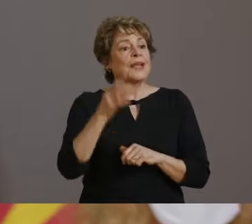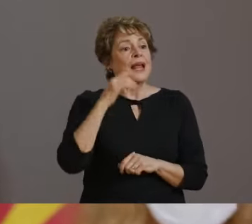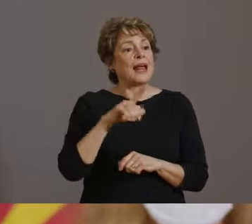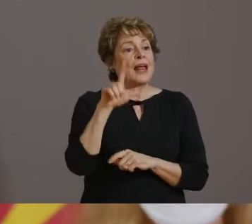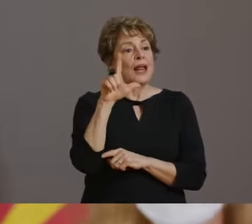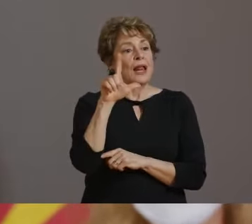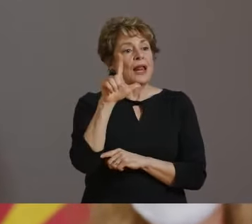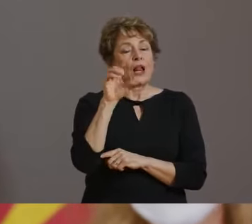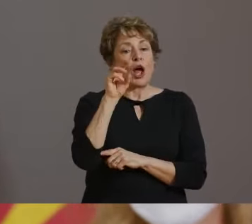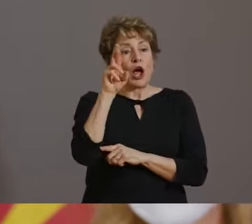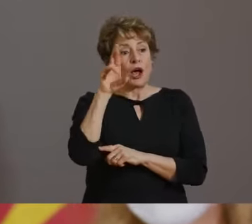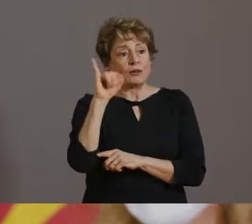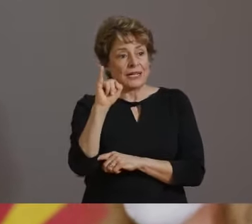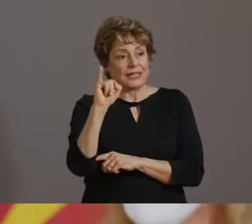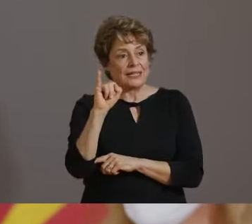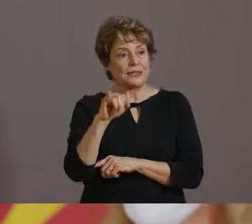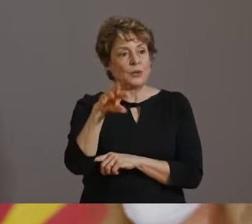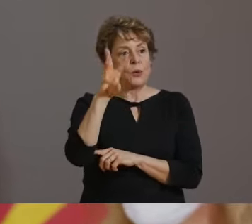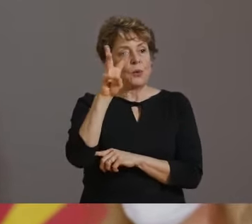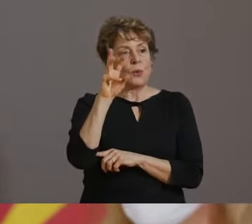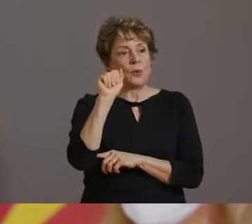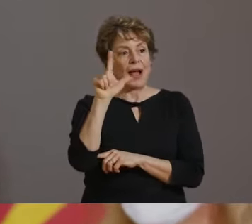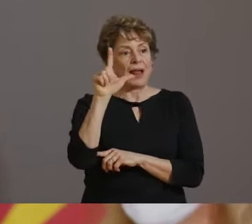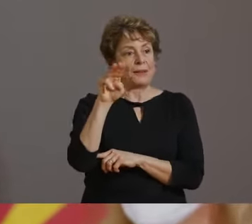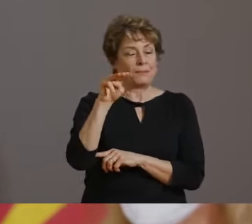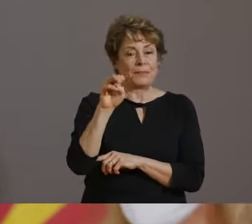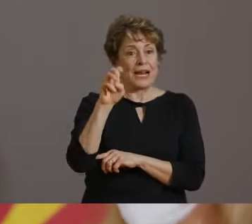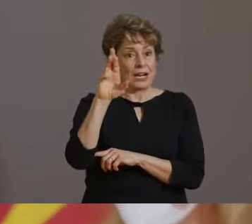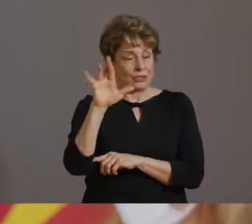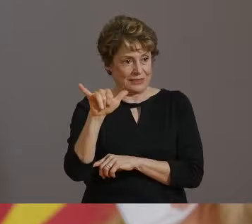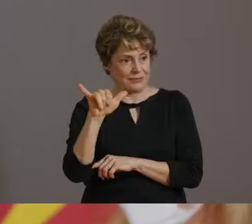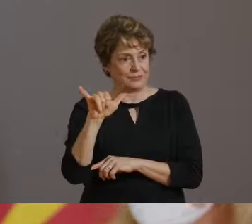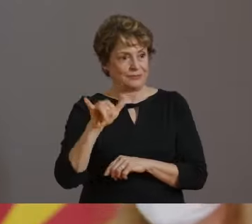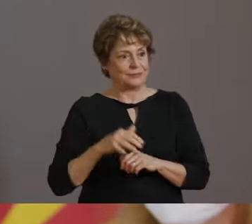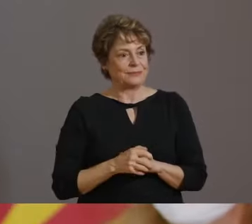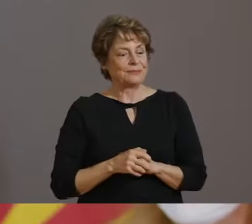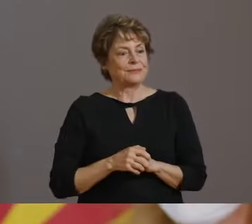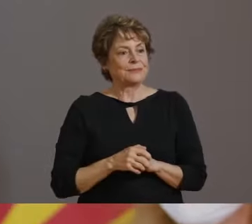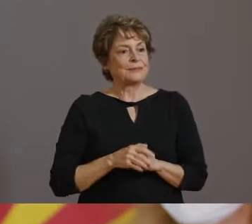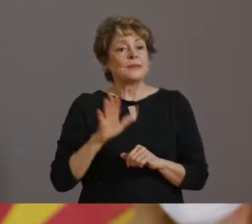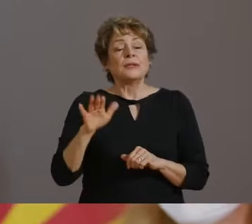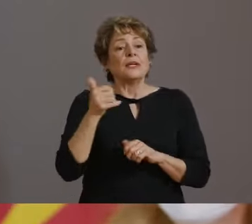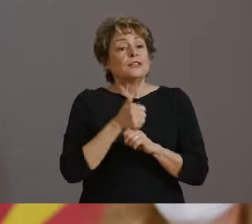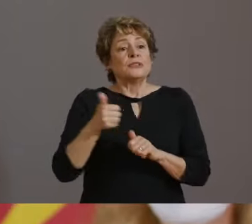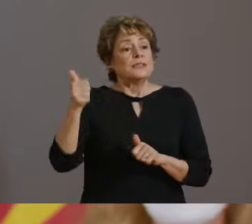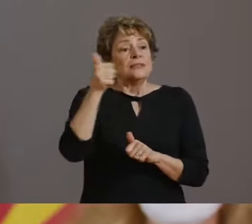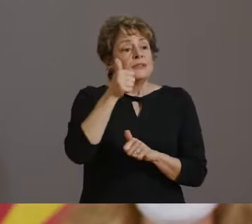I WANT TO SAY THANK YOU TO ALL OF THESE FOLKS FOR TAKING TIME OUT OF THEIR DAY AND JOIN US HERE.